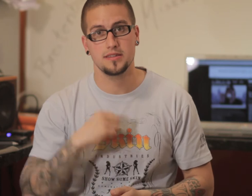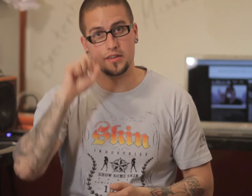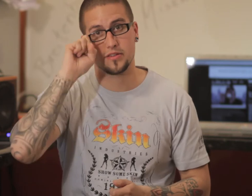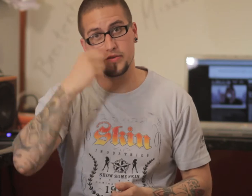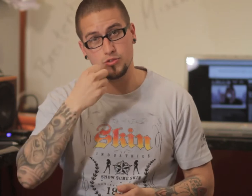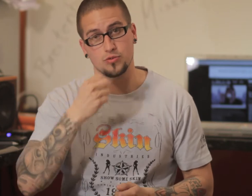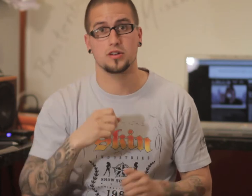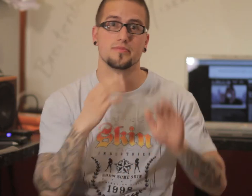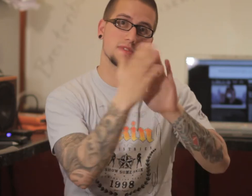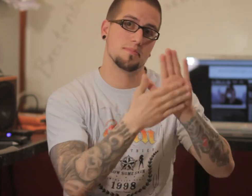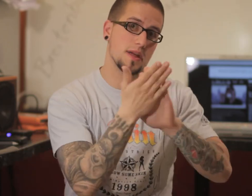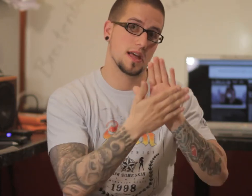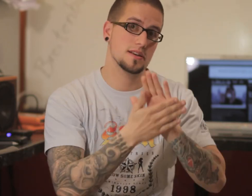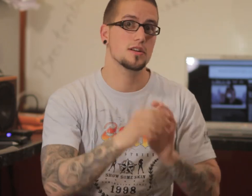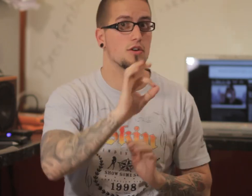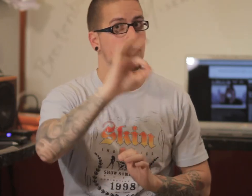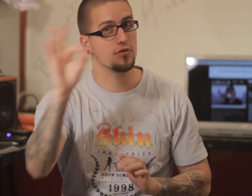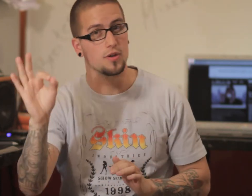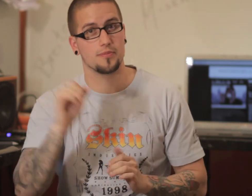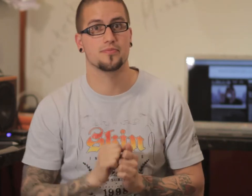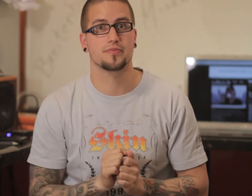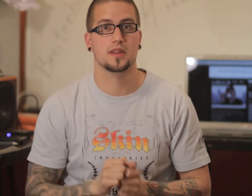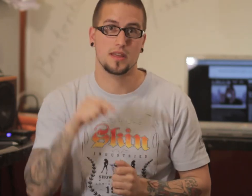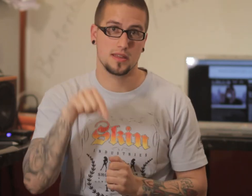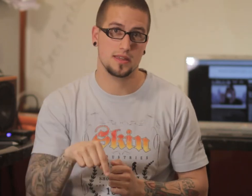I'll try to sign for you.